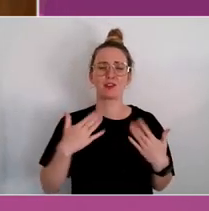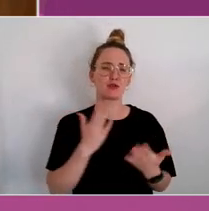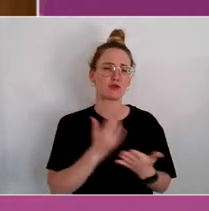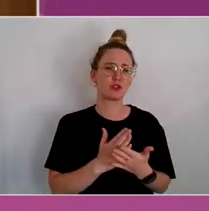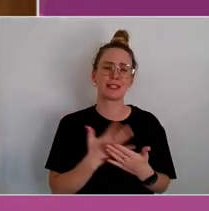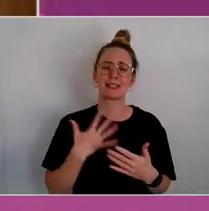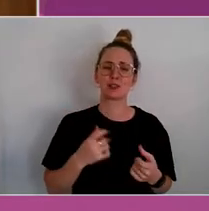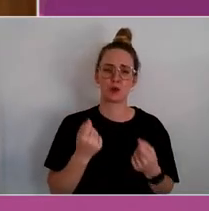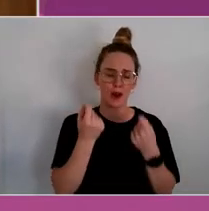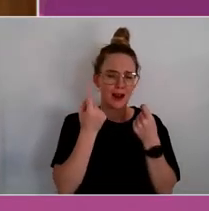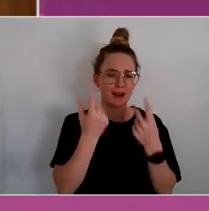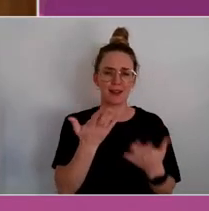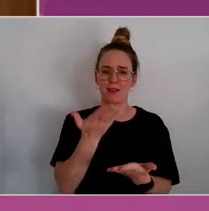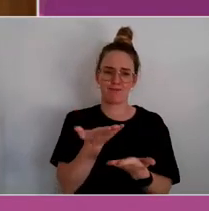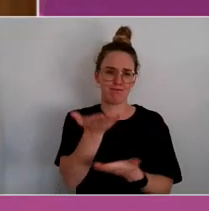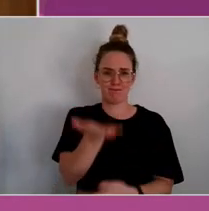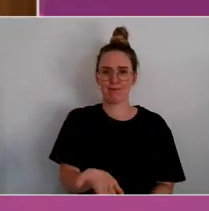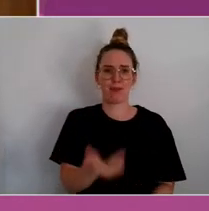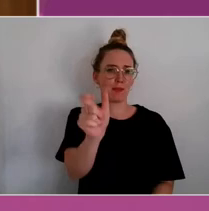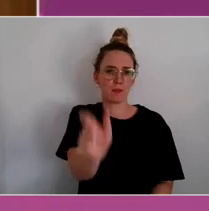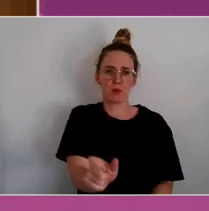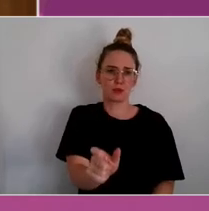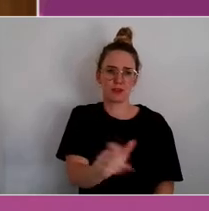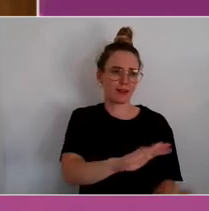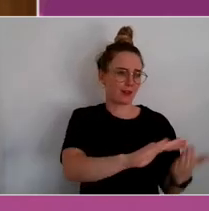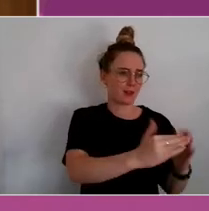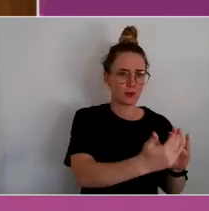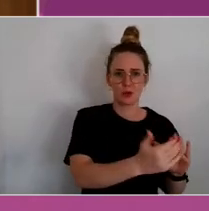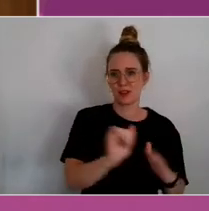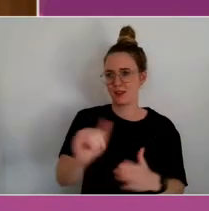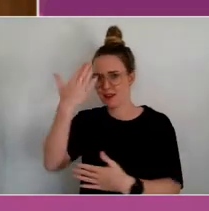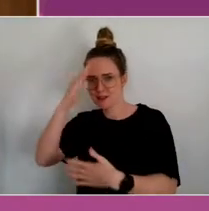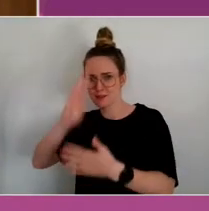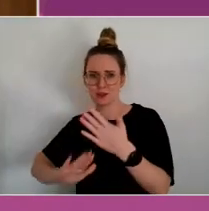the whole experience, and the whole community, and it needs a whole of government response.